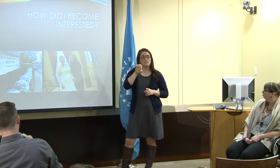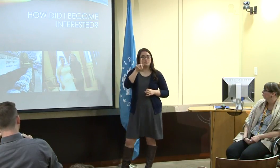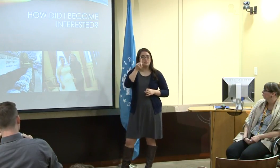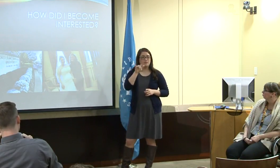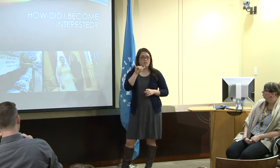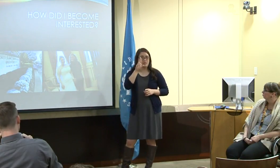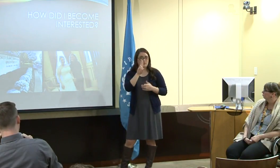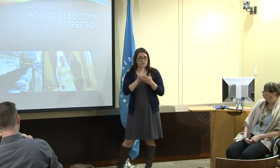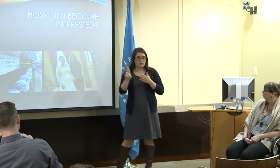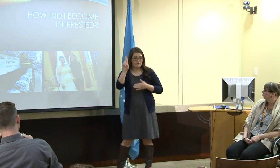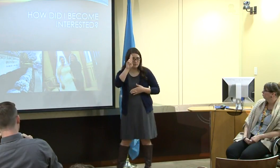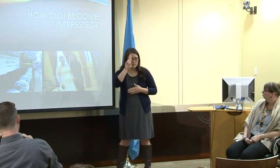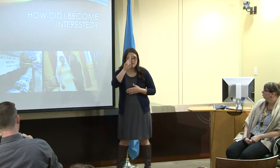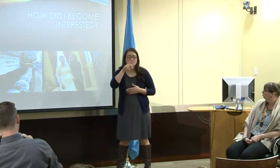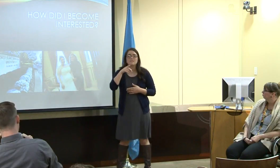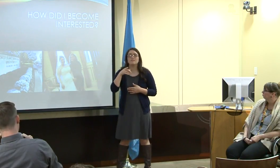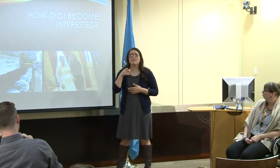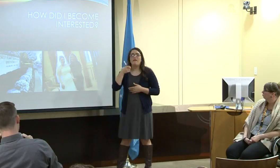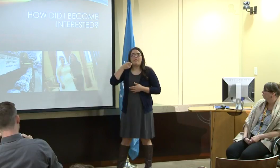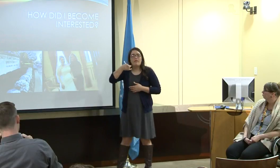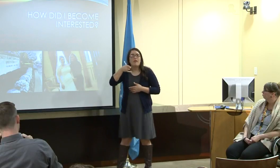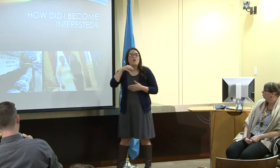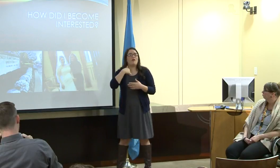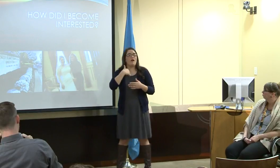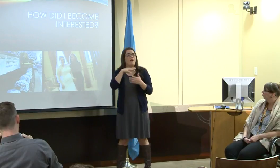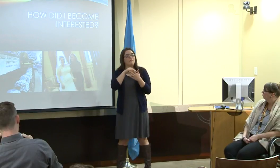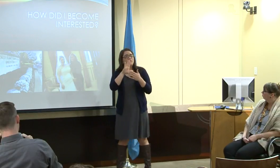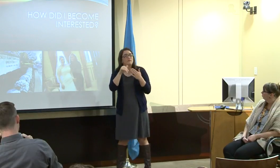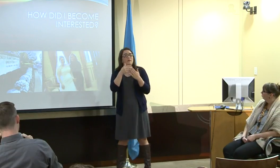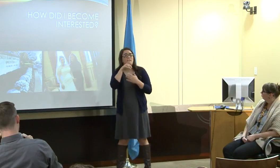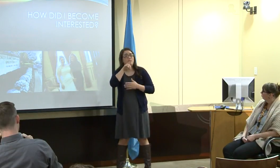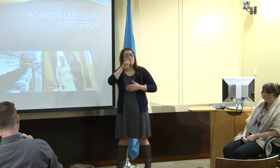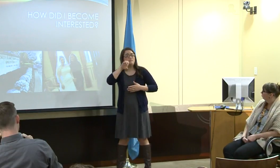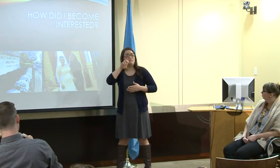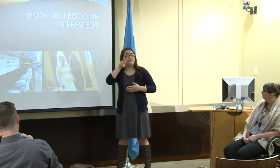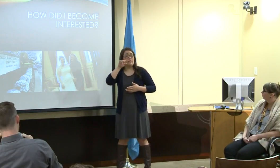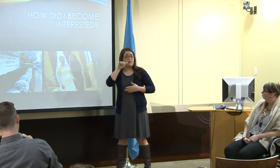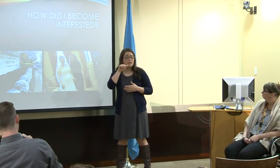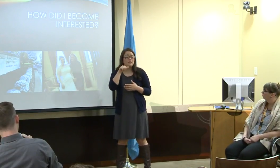I'm a student at Eastern Kentucky University, which is where I came from to do my internship.